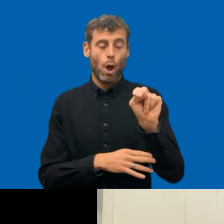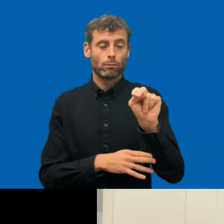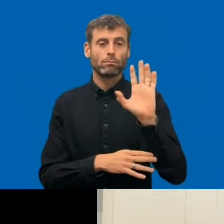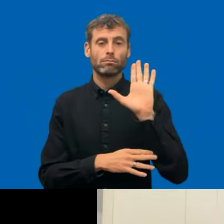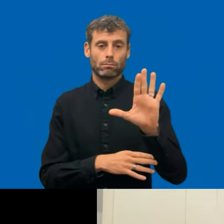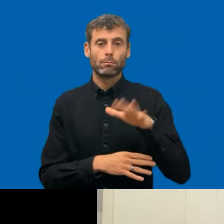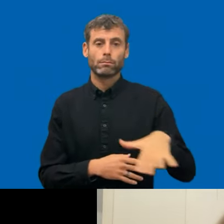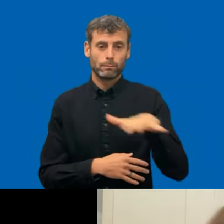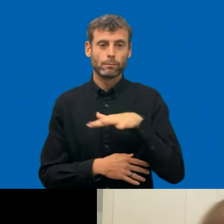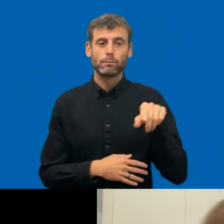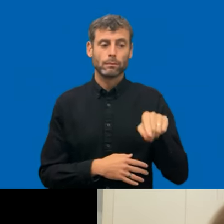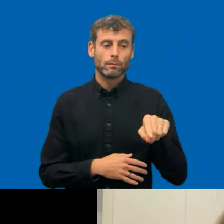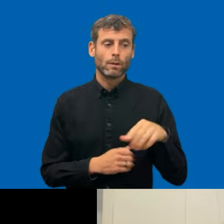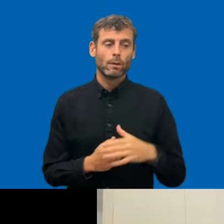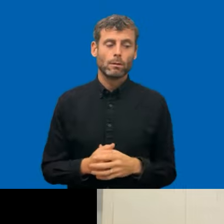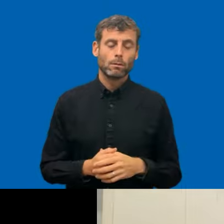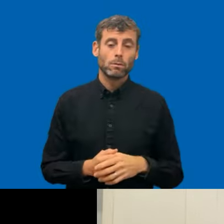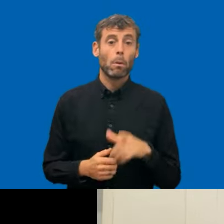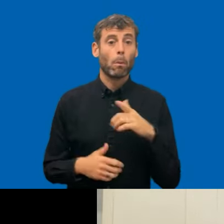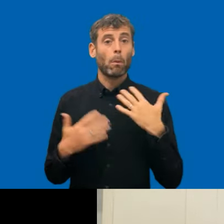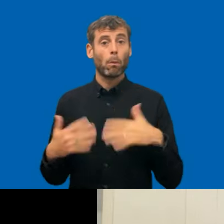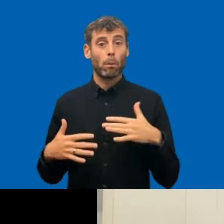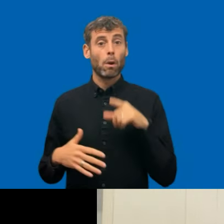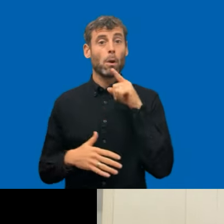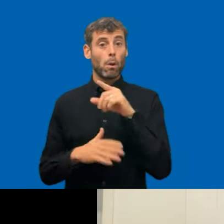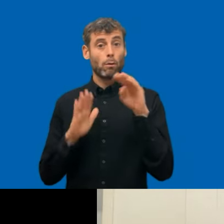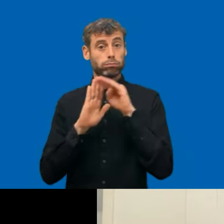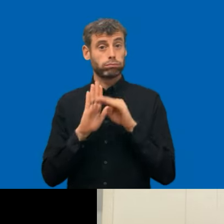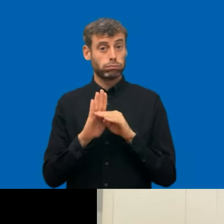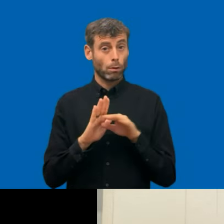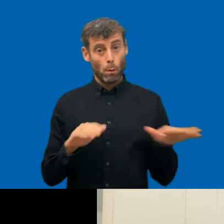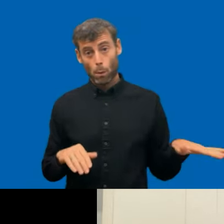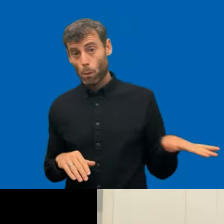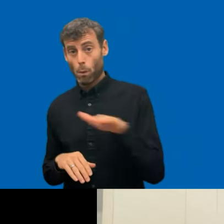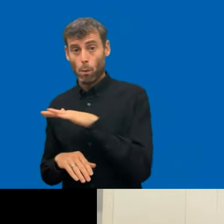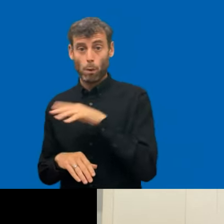Germany. That's impressive. It's always lovely to work in Europe, because you